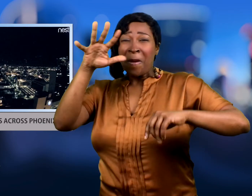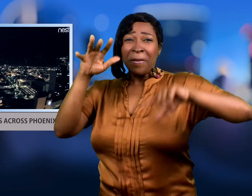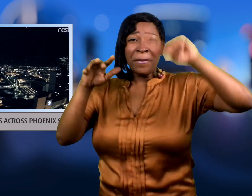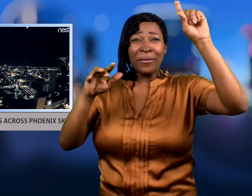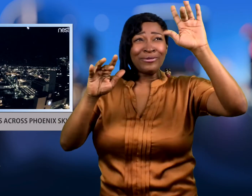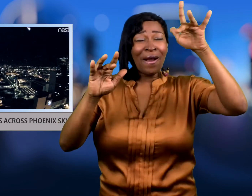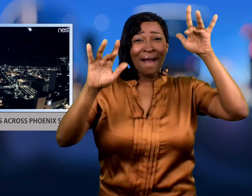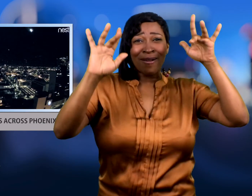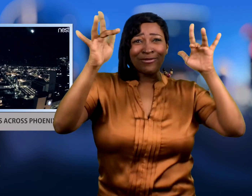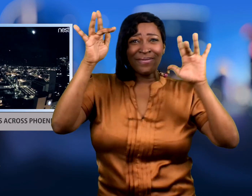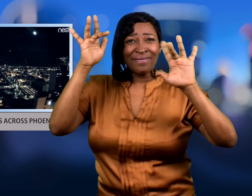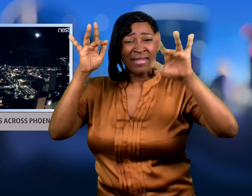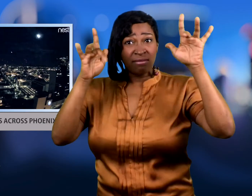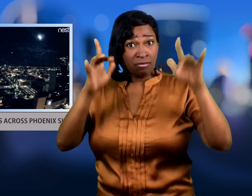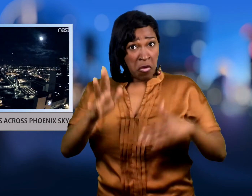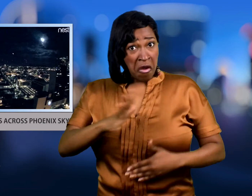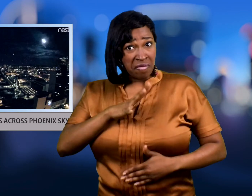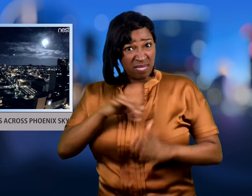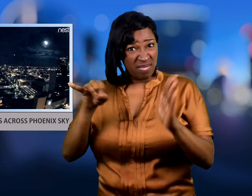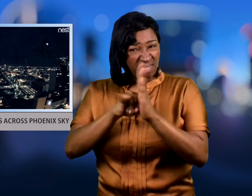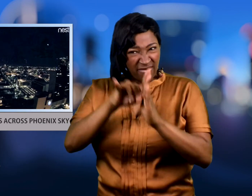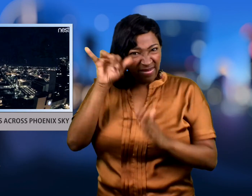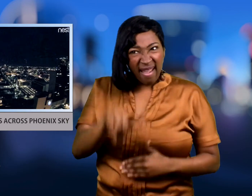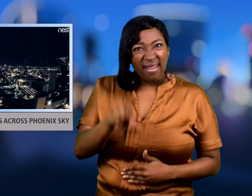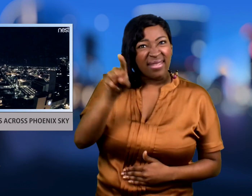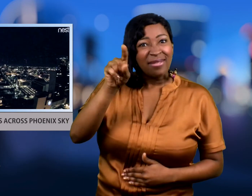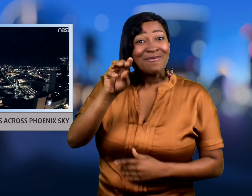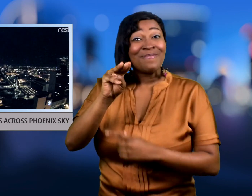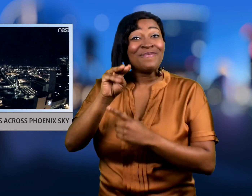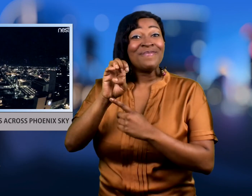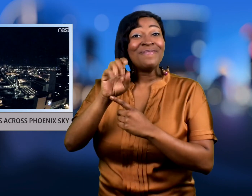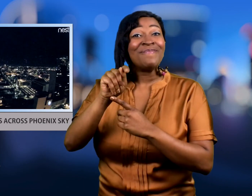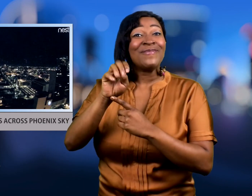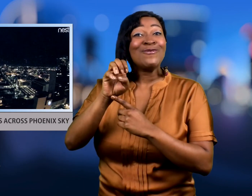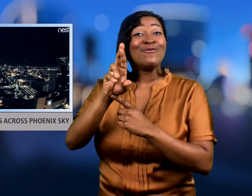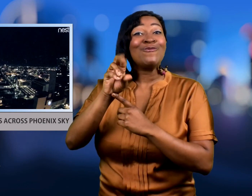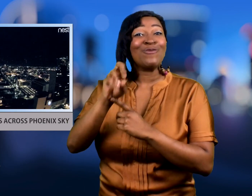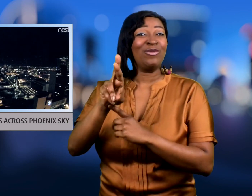The streaks of light have not been officially identified but